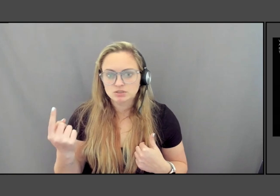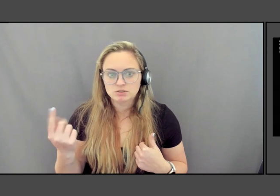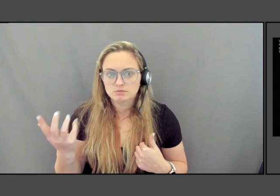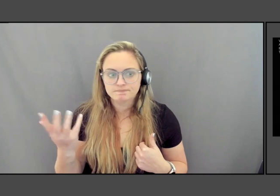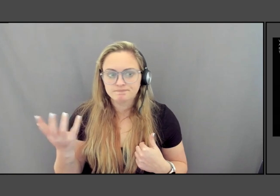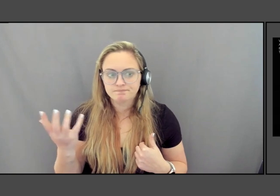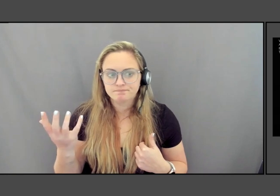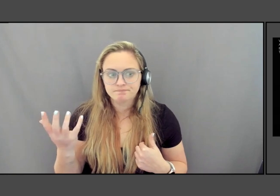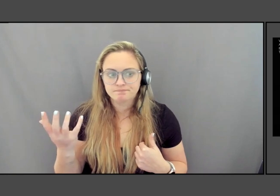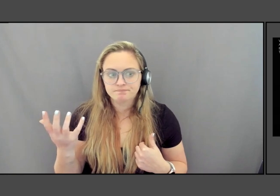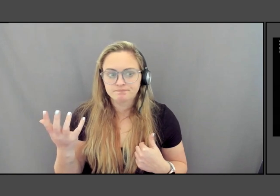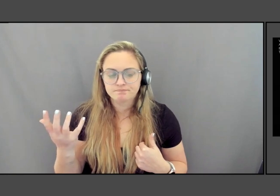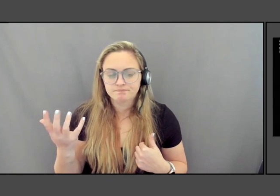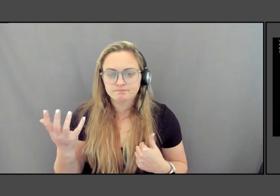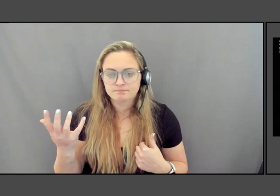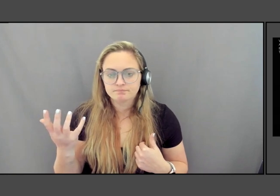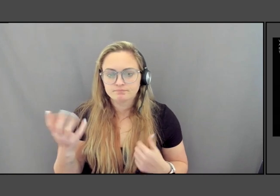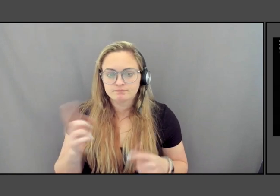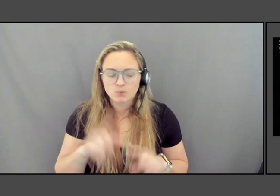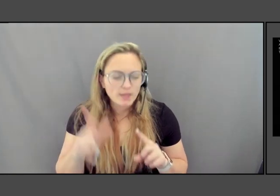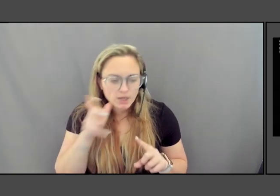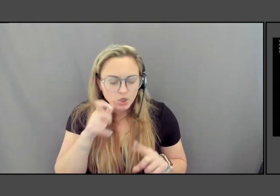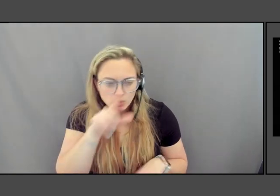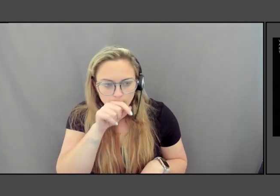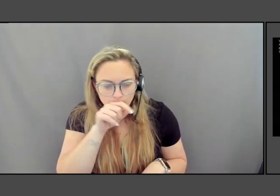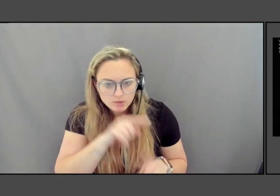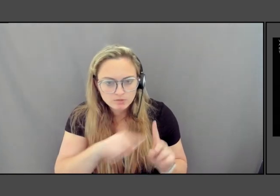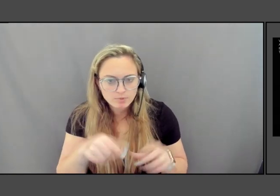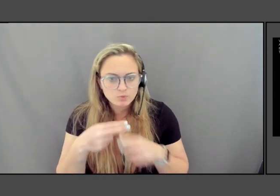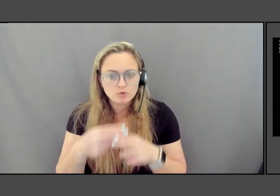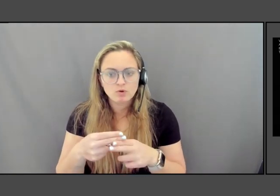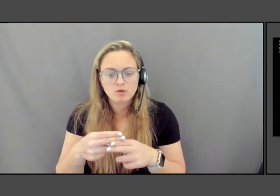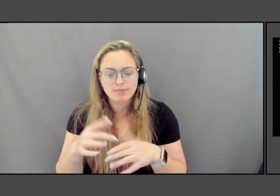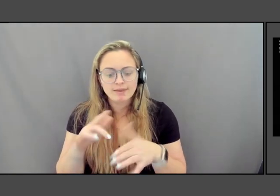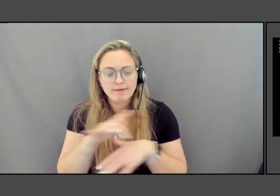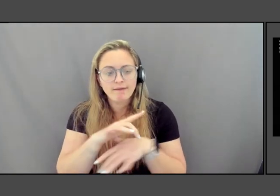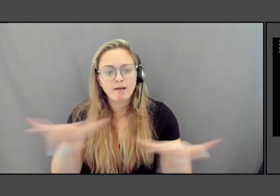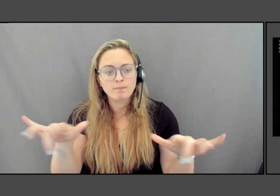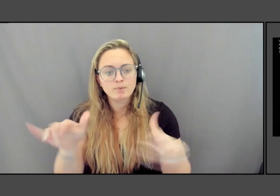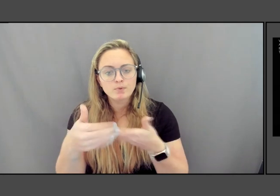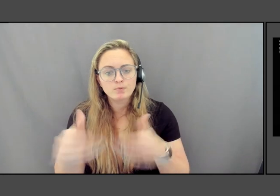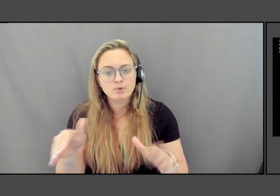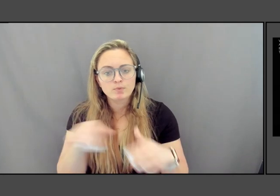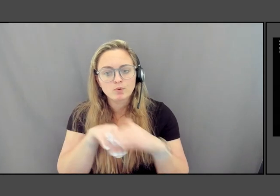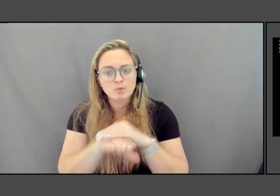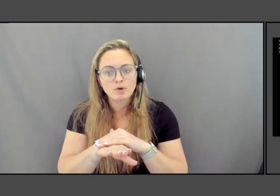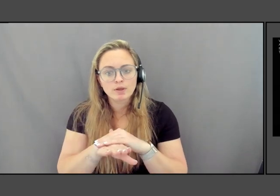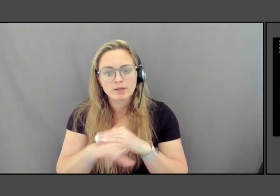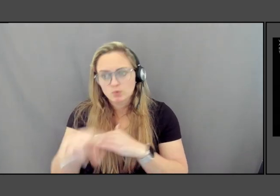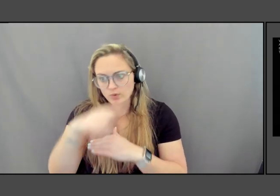you can't hear the bird sounds, but this was called the empty room. You would walk into a black box and hold an animal